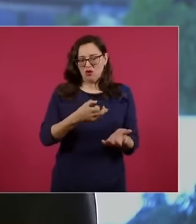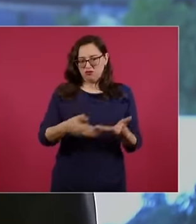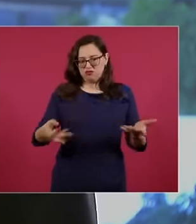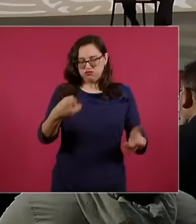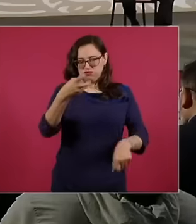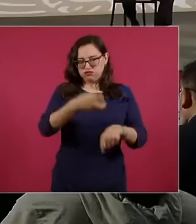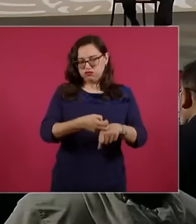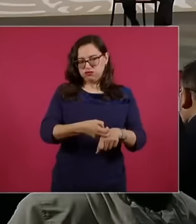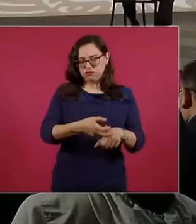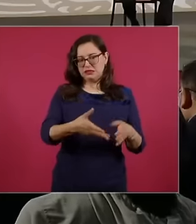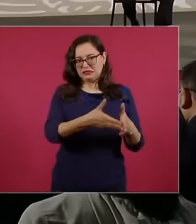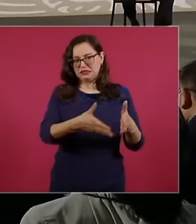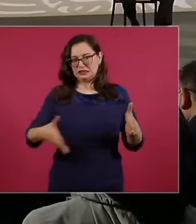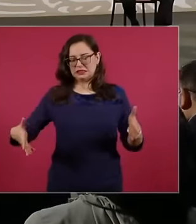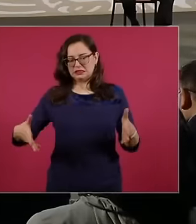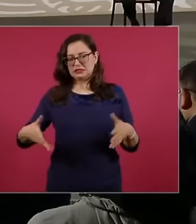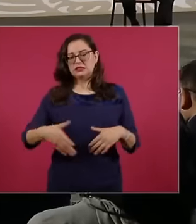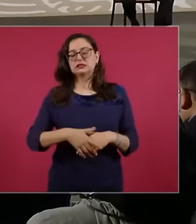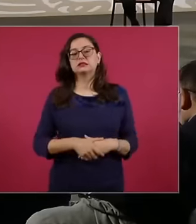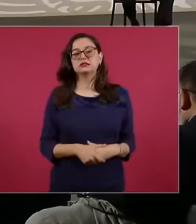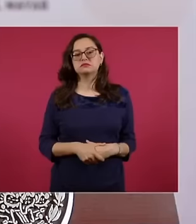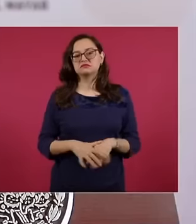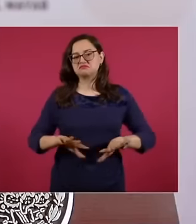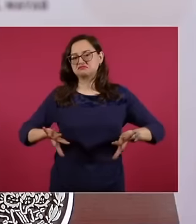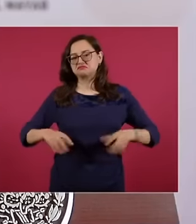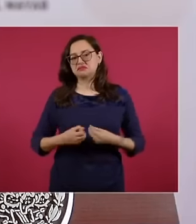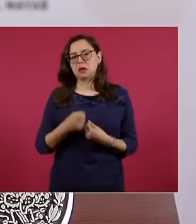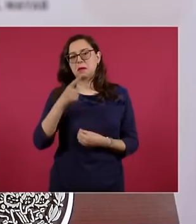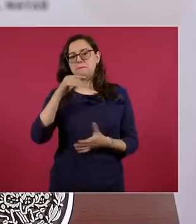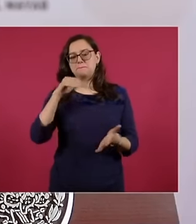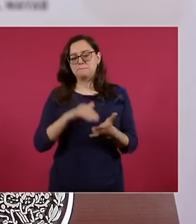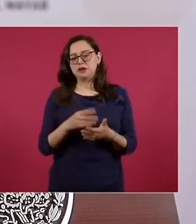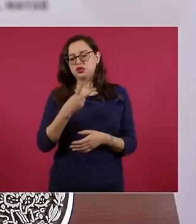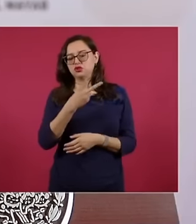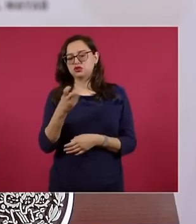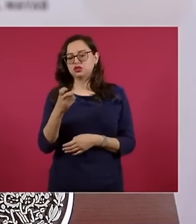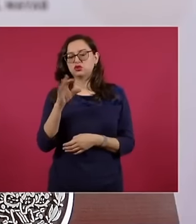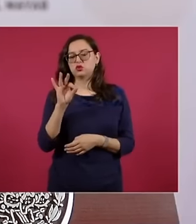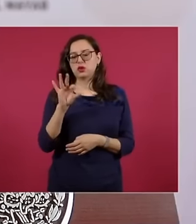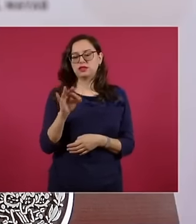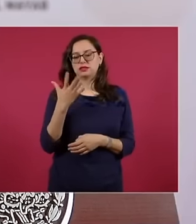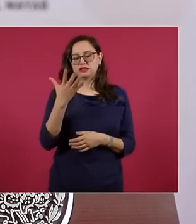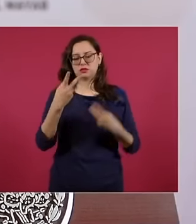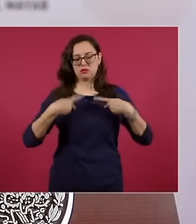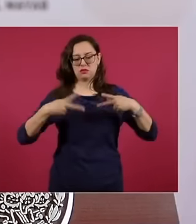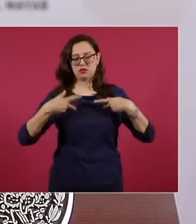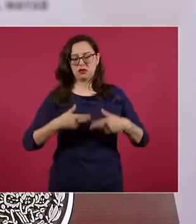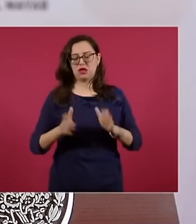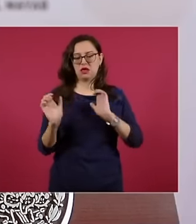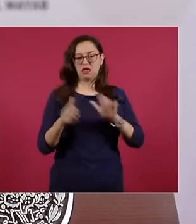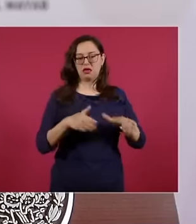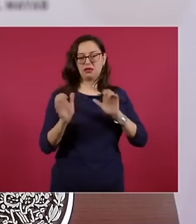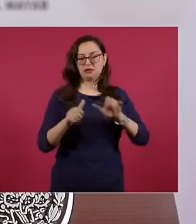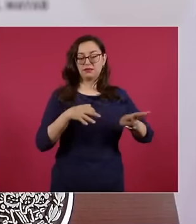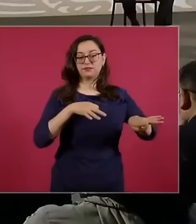this line alone we have generated on average 1245 jobs we have used 30 work trains